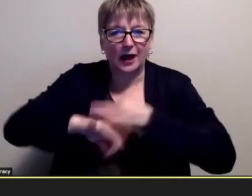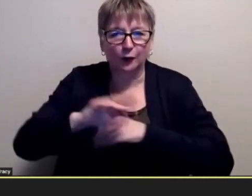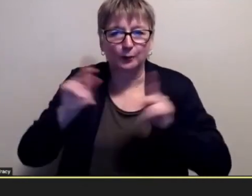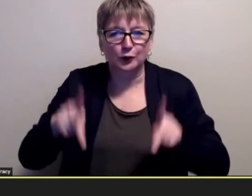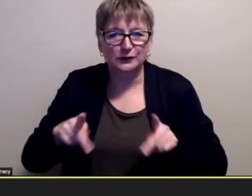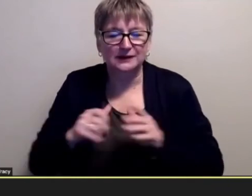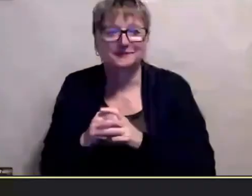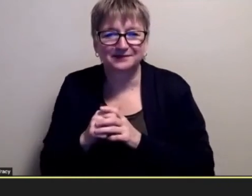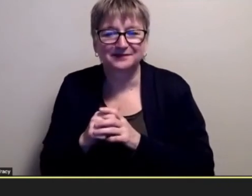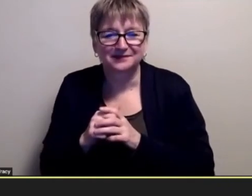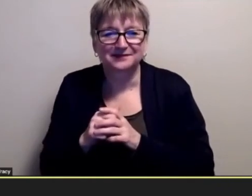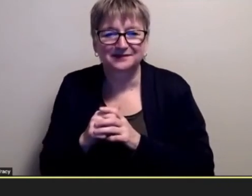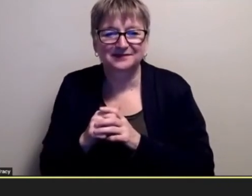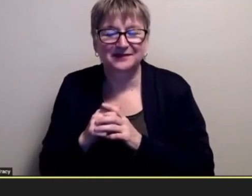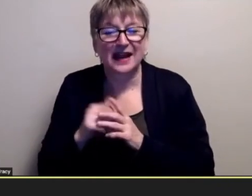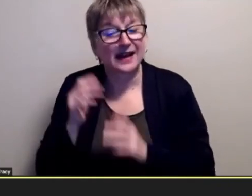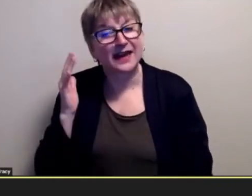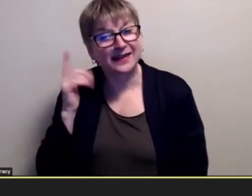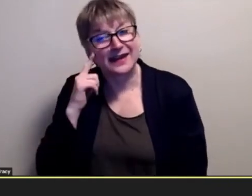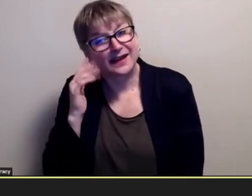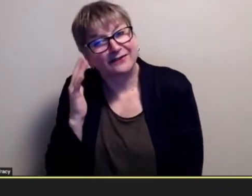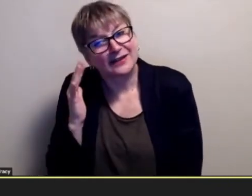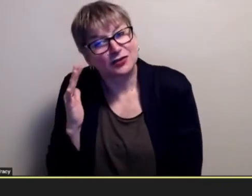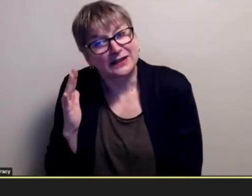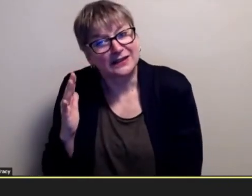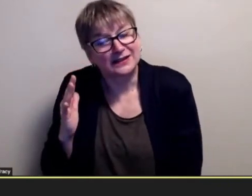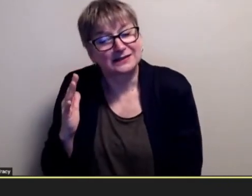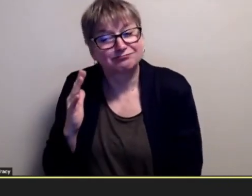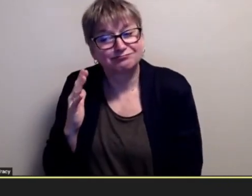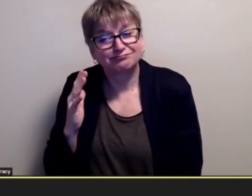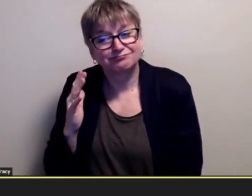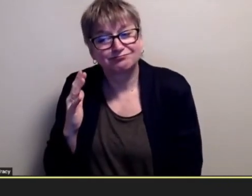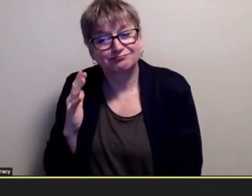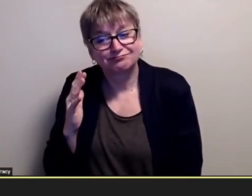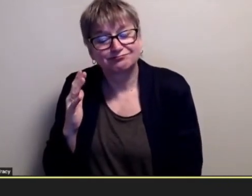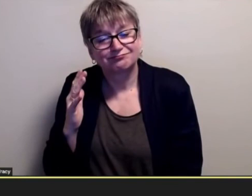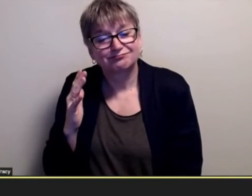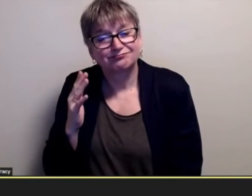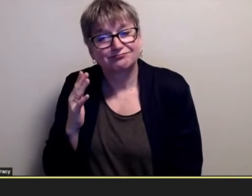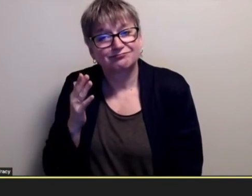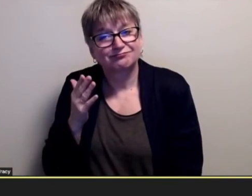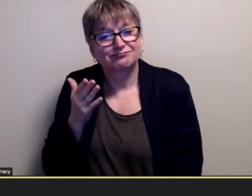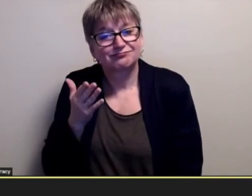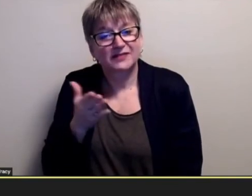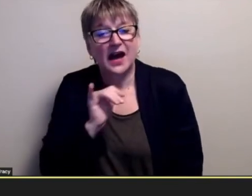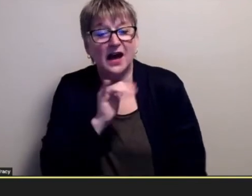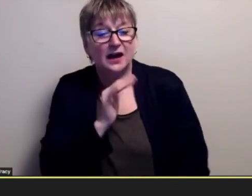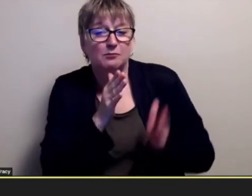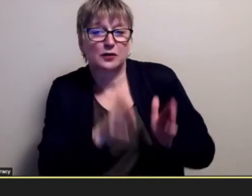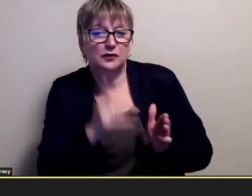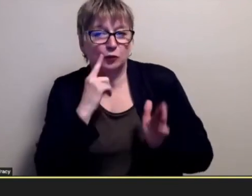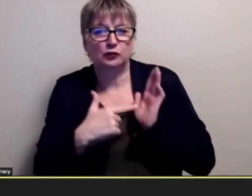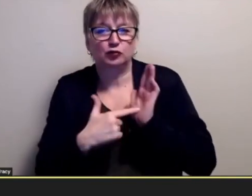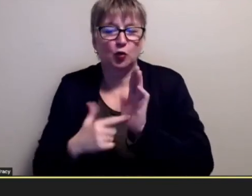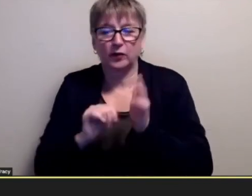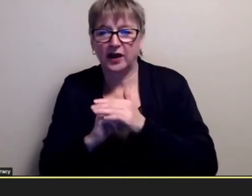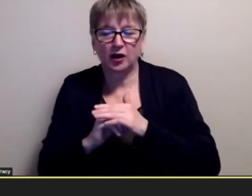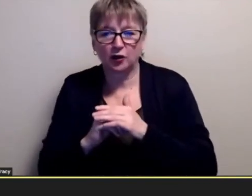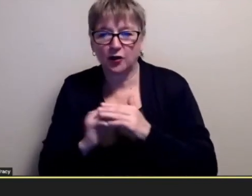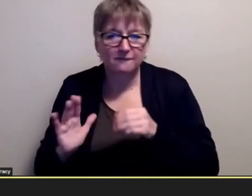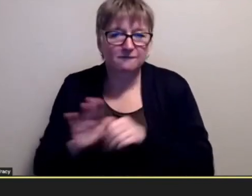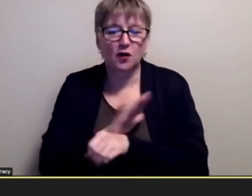you know uh eventually that person is going to show his full potential his is her full potential